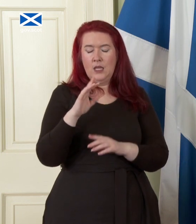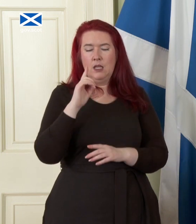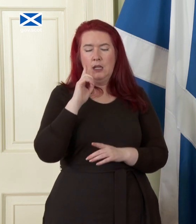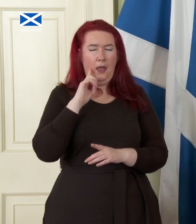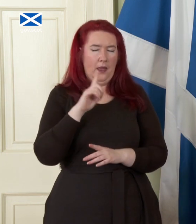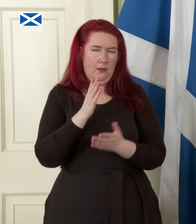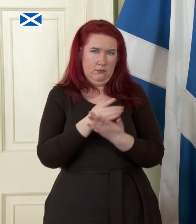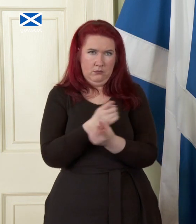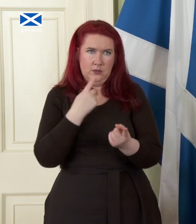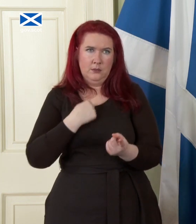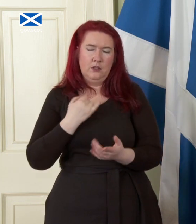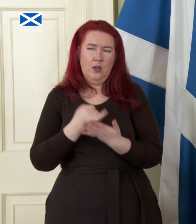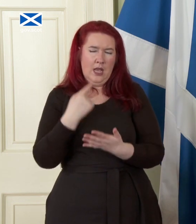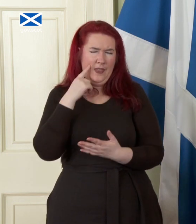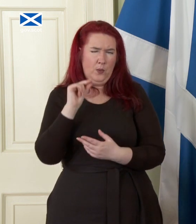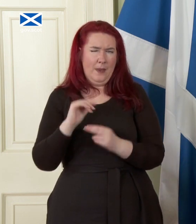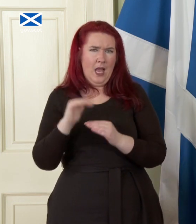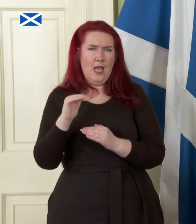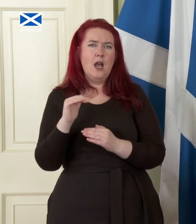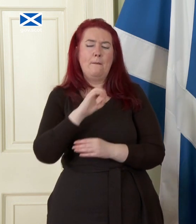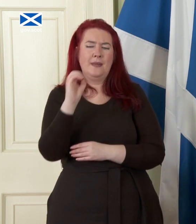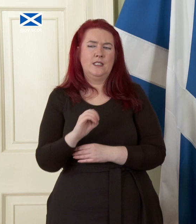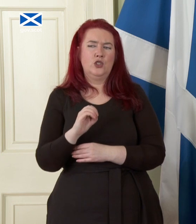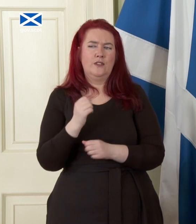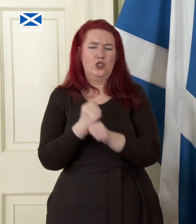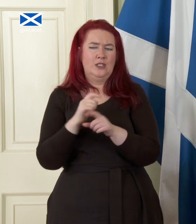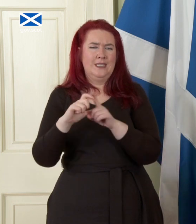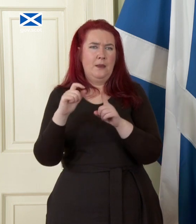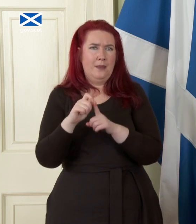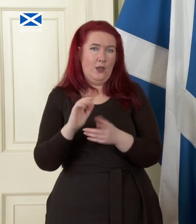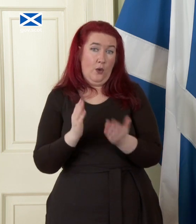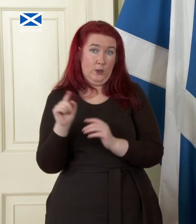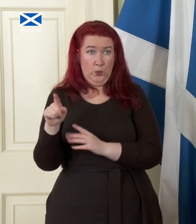in this point I think it is slightly higher a percentage of GDP than the UK currently it holds